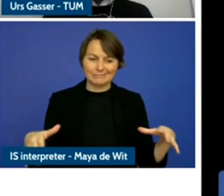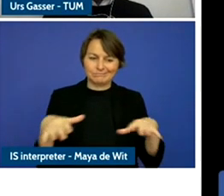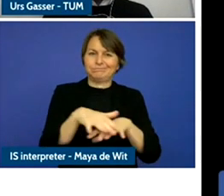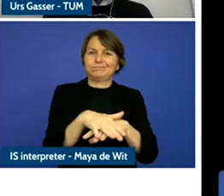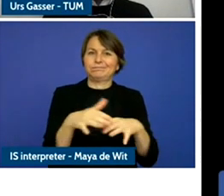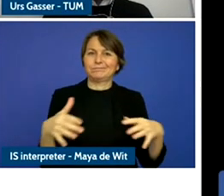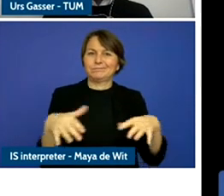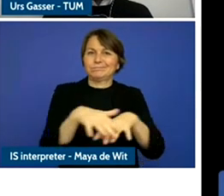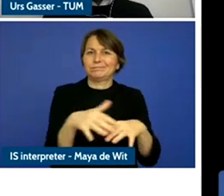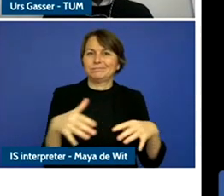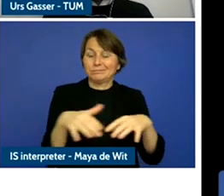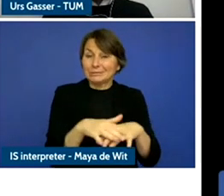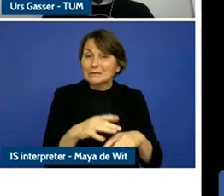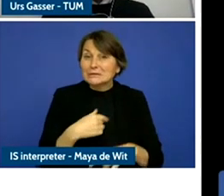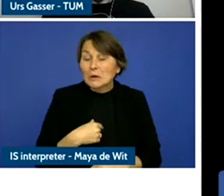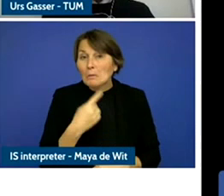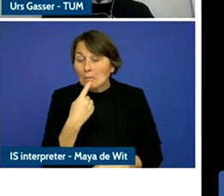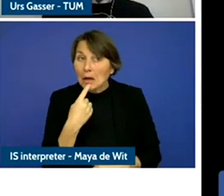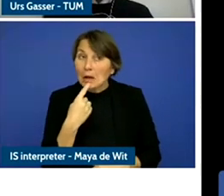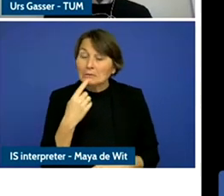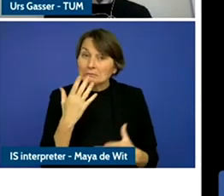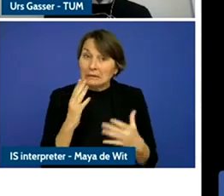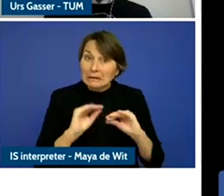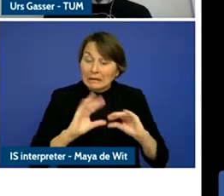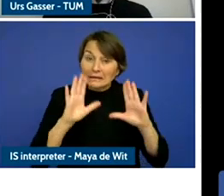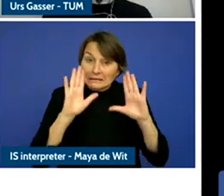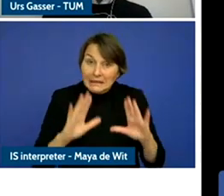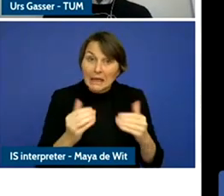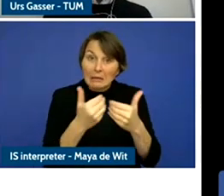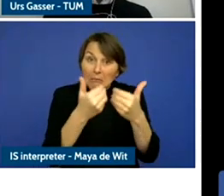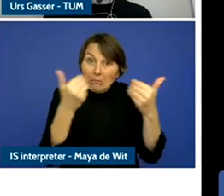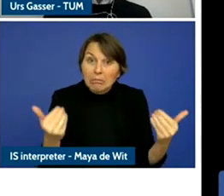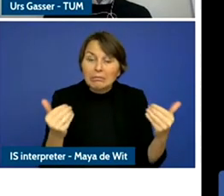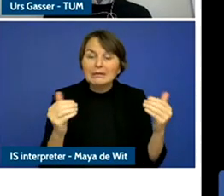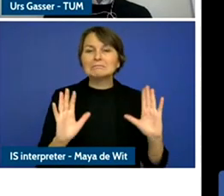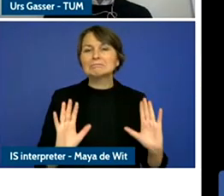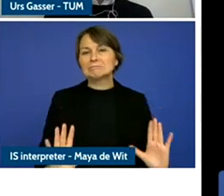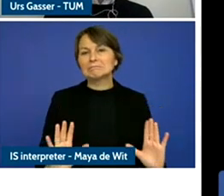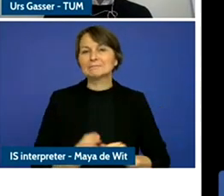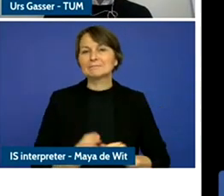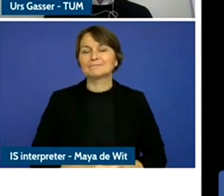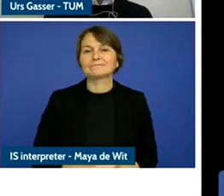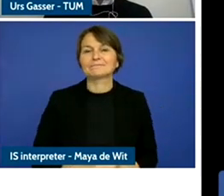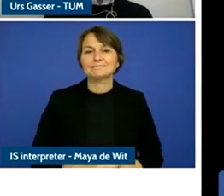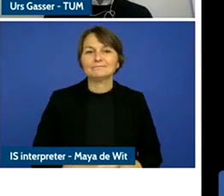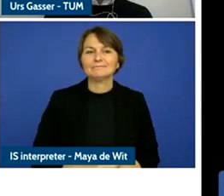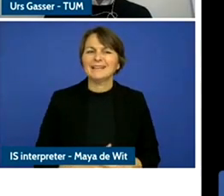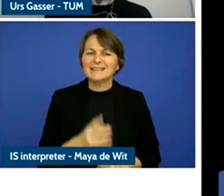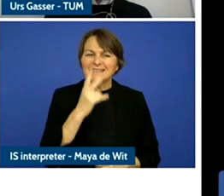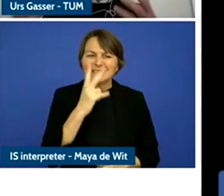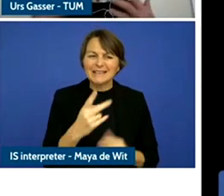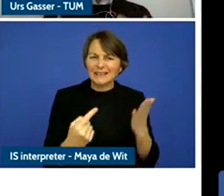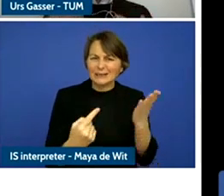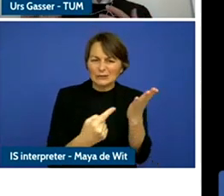this still makes sense. And of course, it also has changed the technology, evolution and adoption